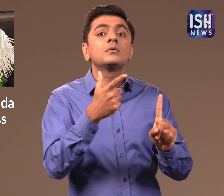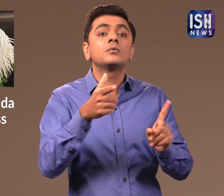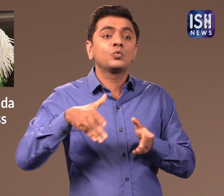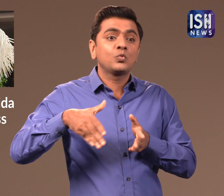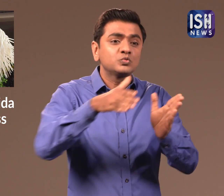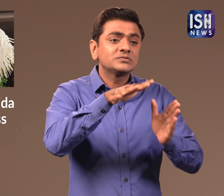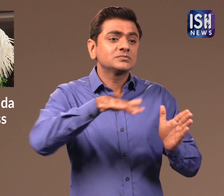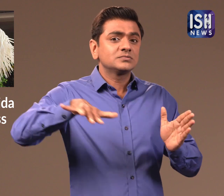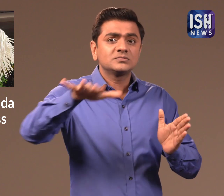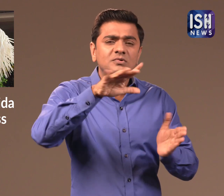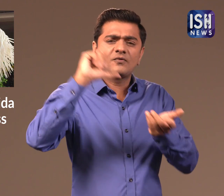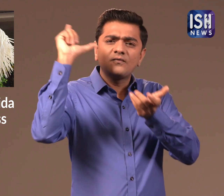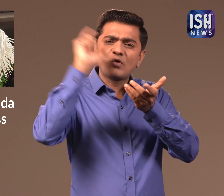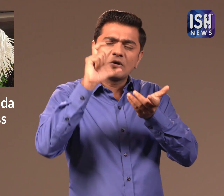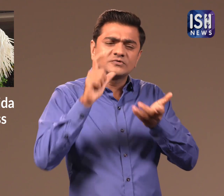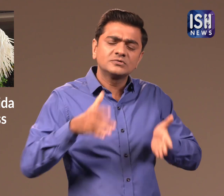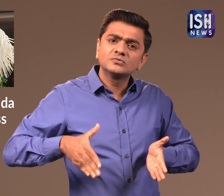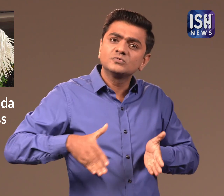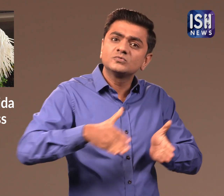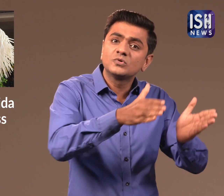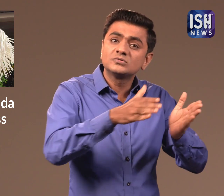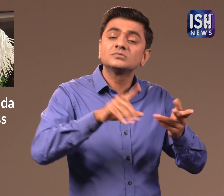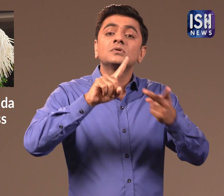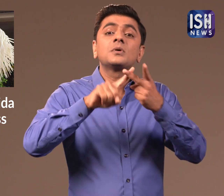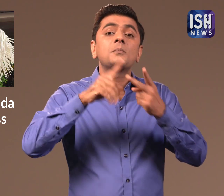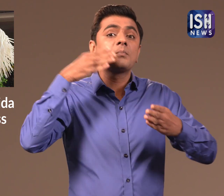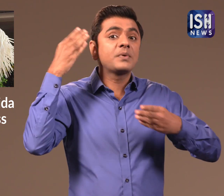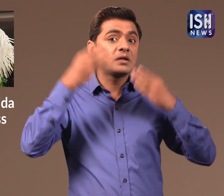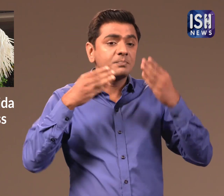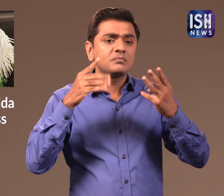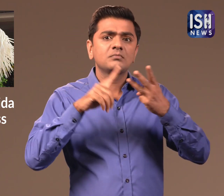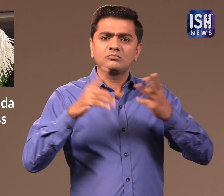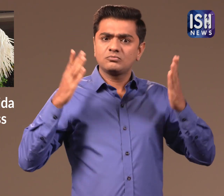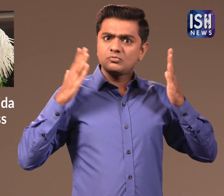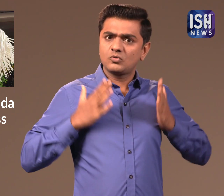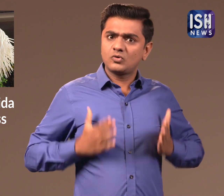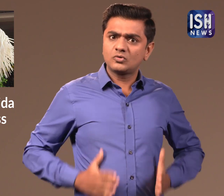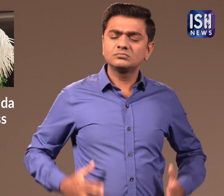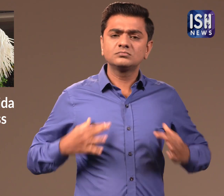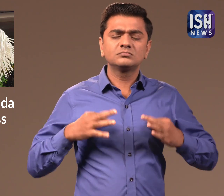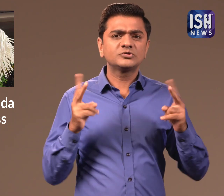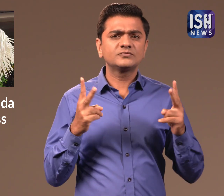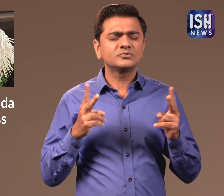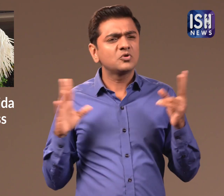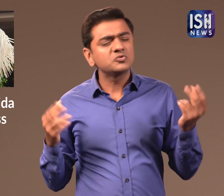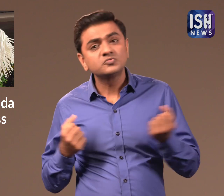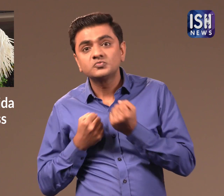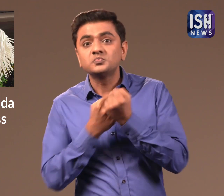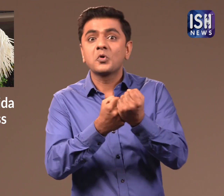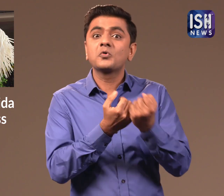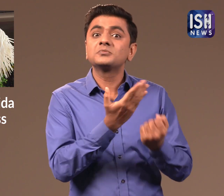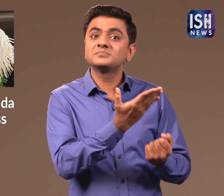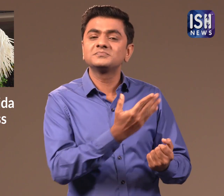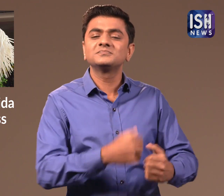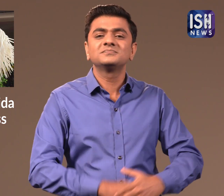They are supporting her with locations for photoshoots, make-up grooming and wardrobe.